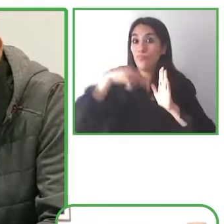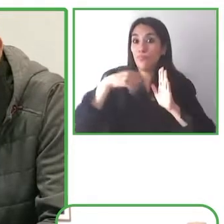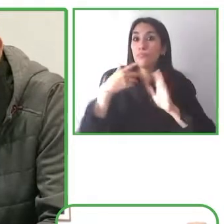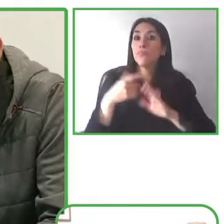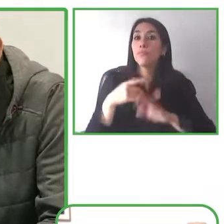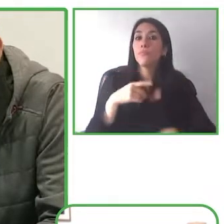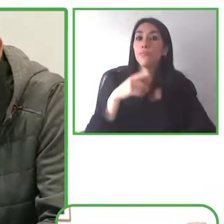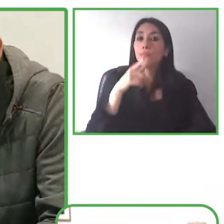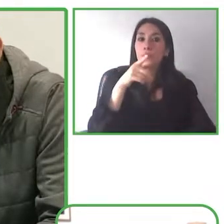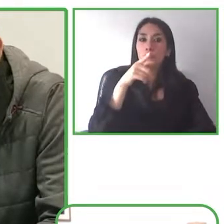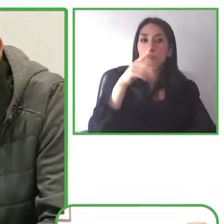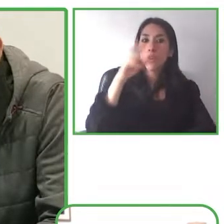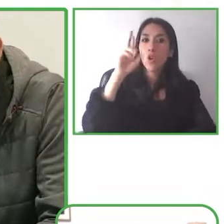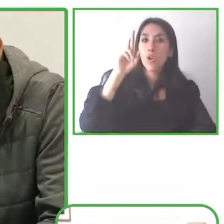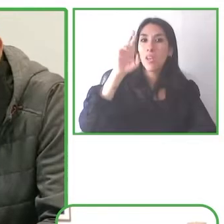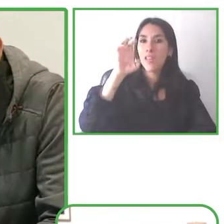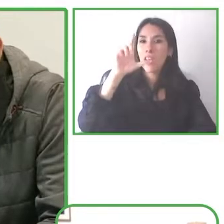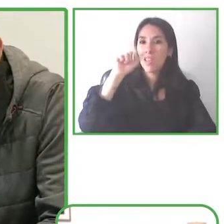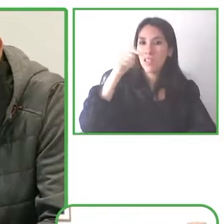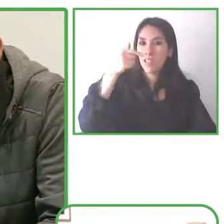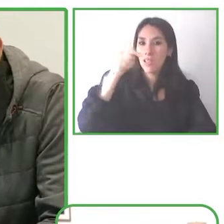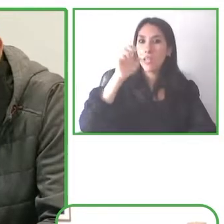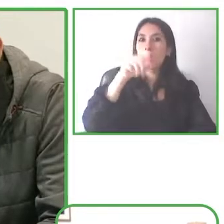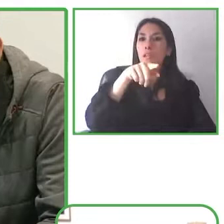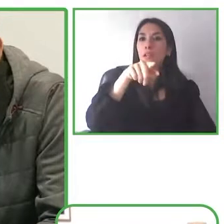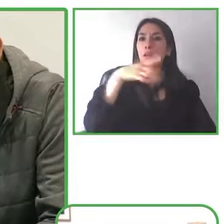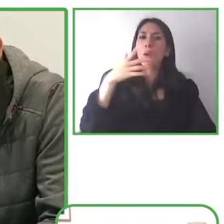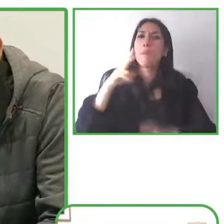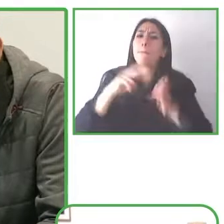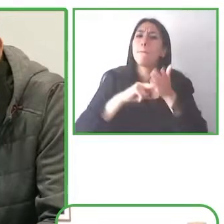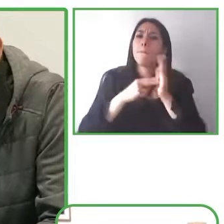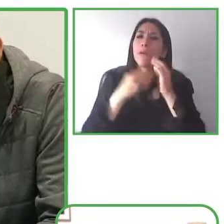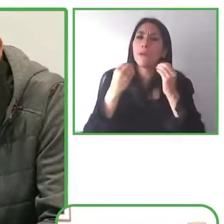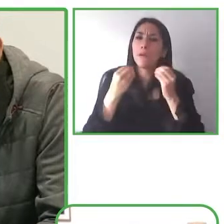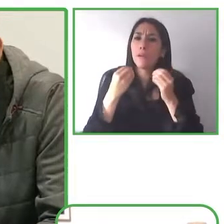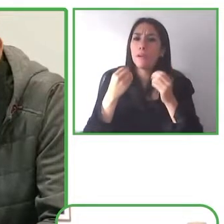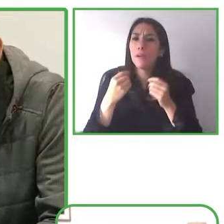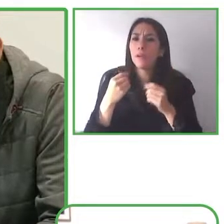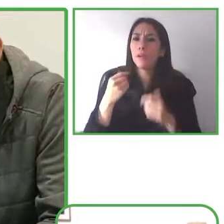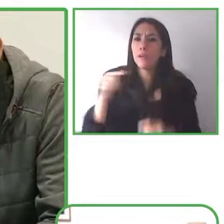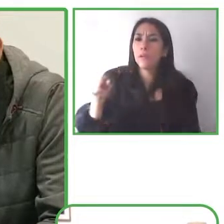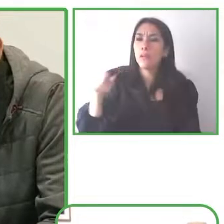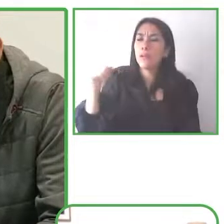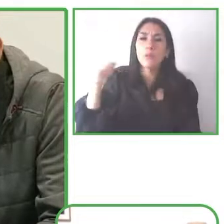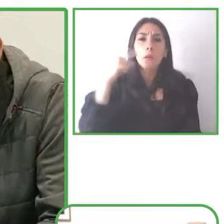this is this is particularly true for people who have heavy accents but also can be really